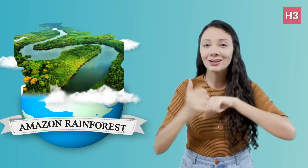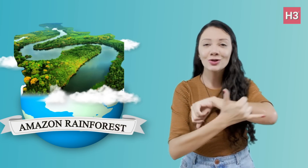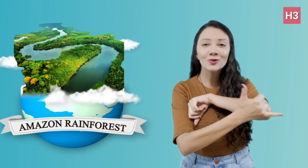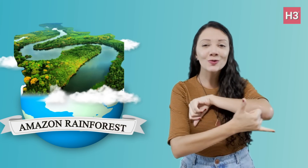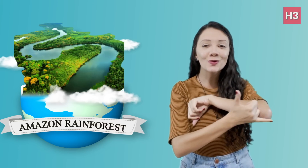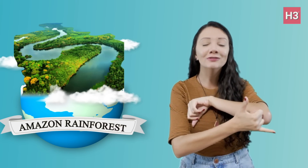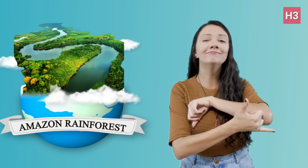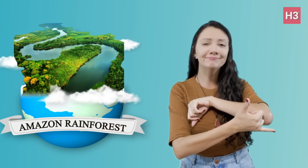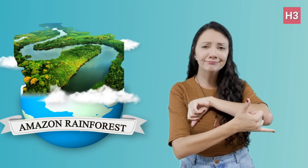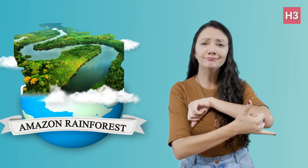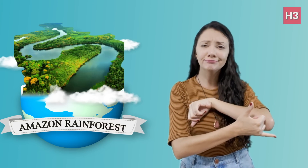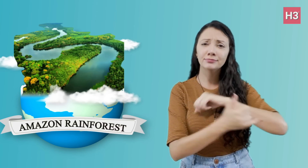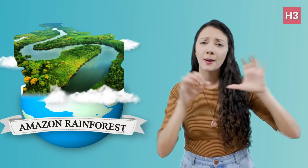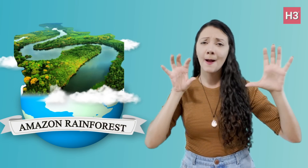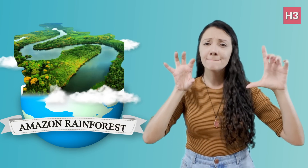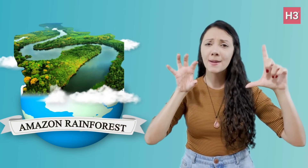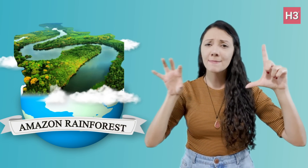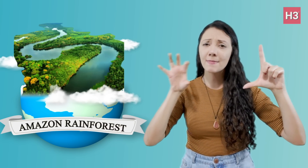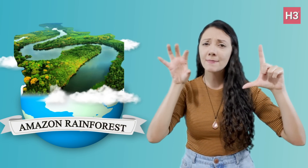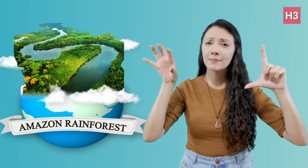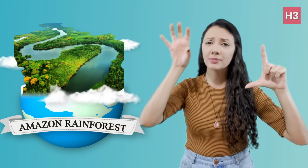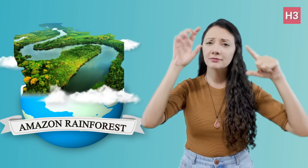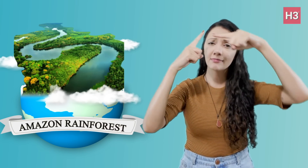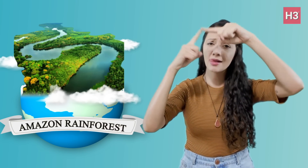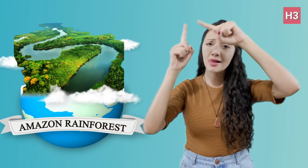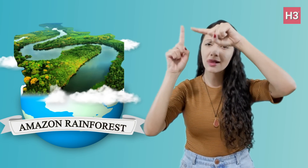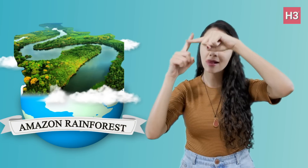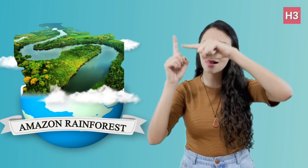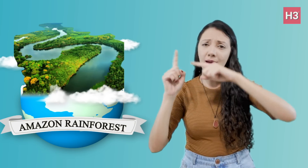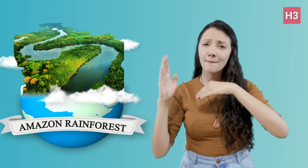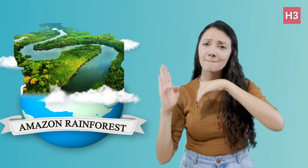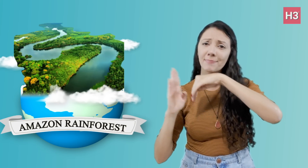as it is the world’s largest tropical rainforest.